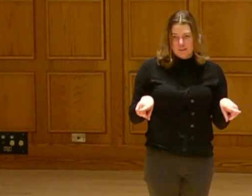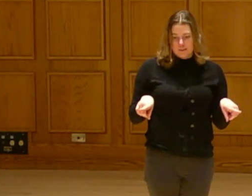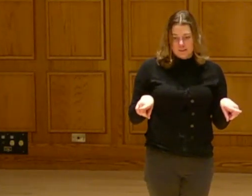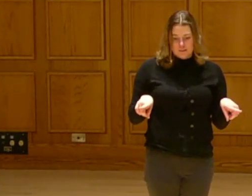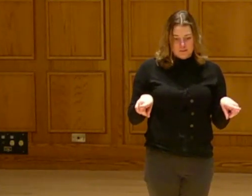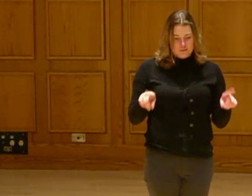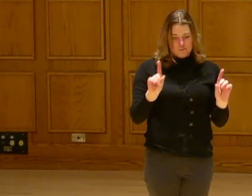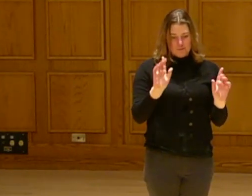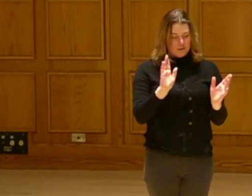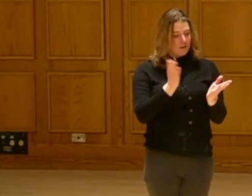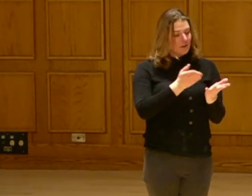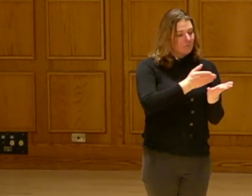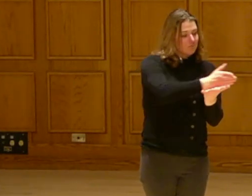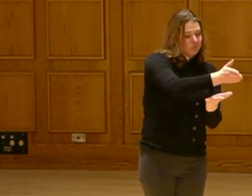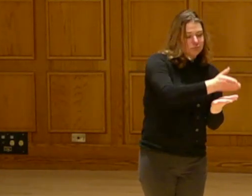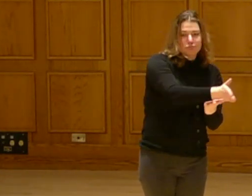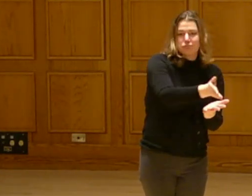inaction, lays out a whole line of different consequences for us.